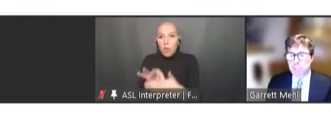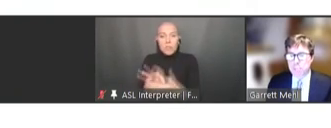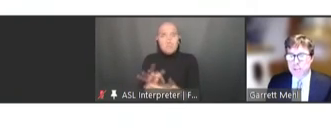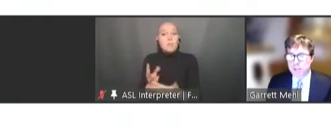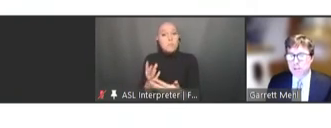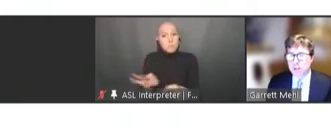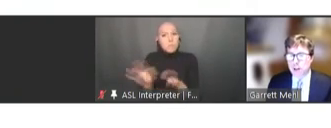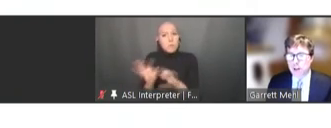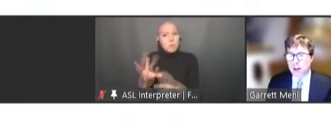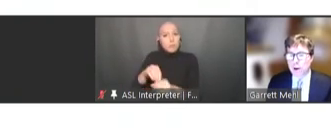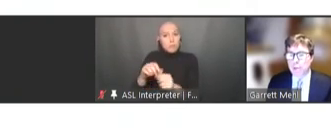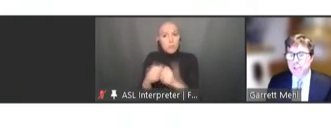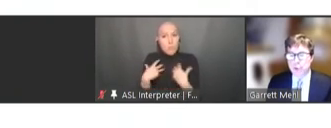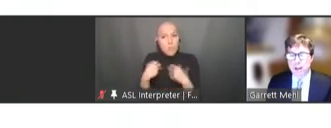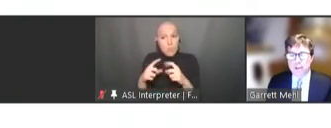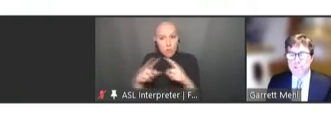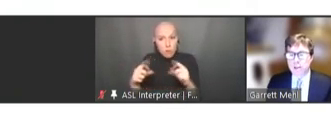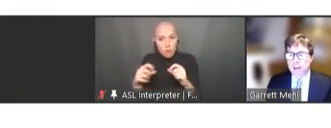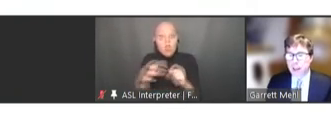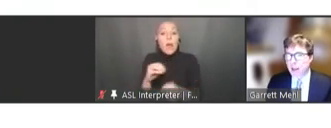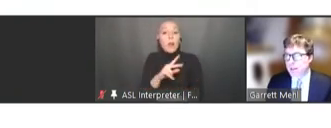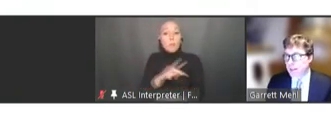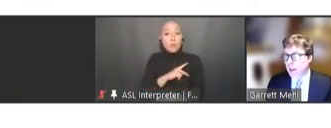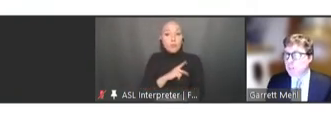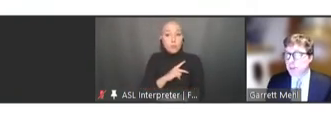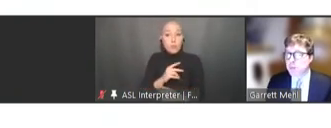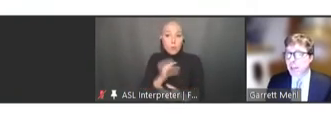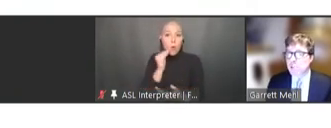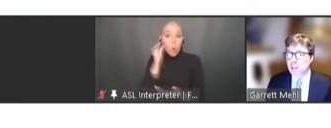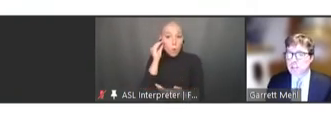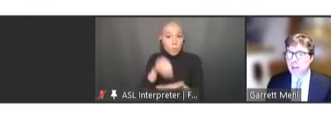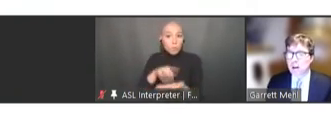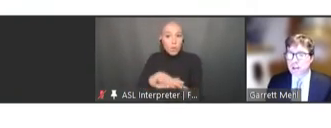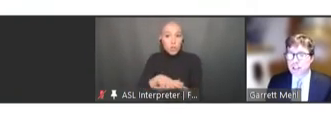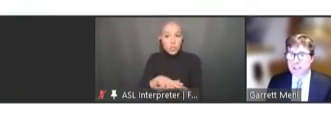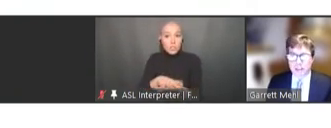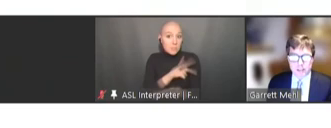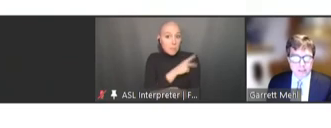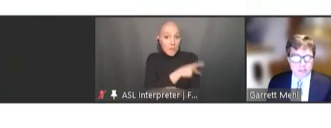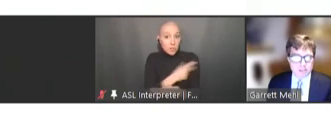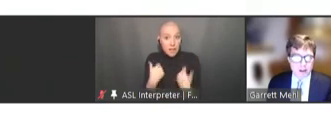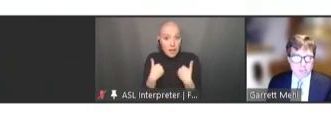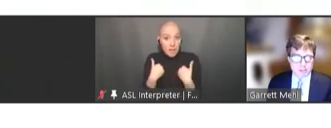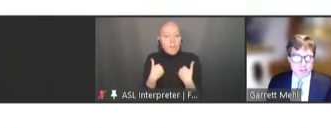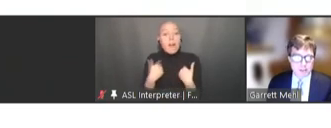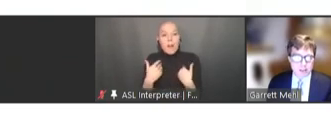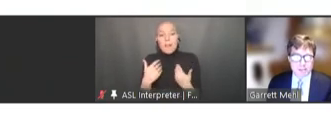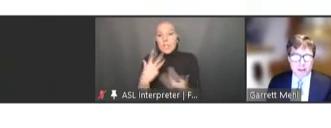personal home-based records held by the patient are detailed in these documents. Next slide.